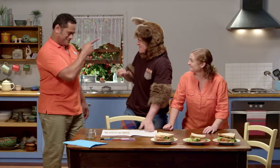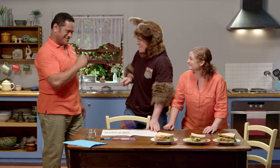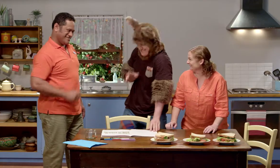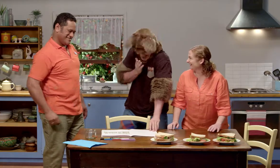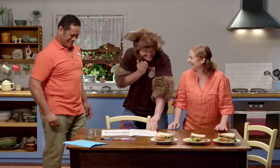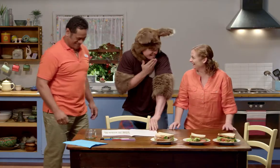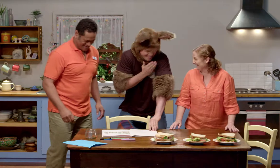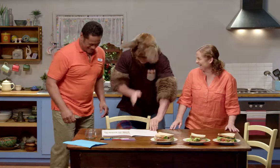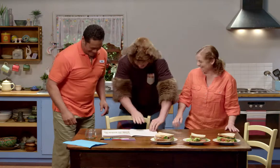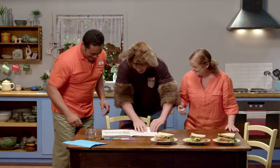This is you.